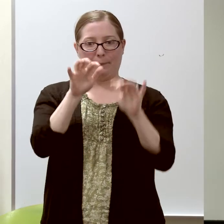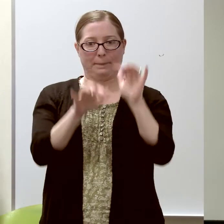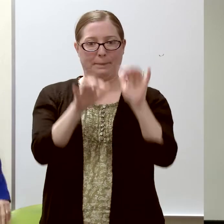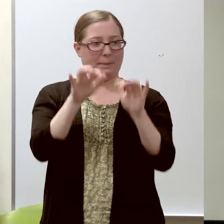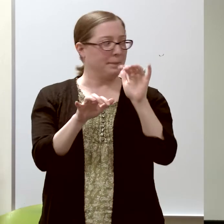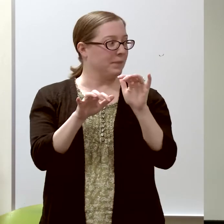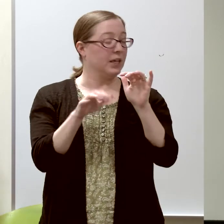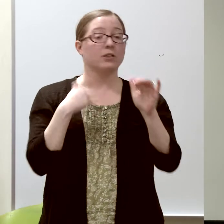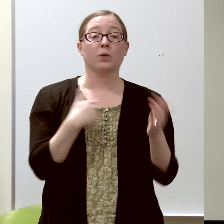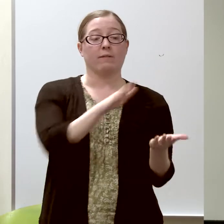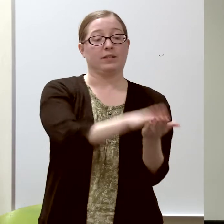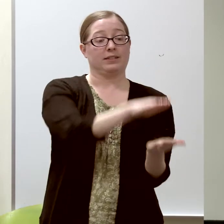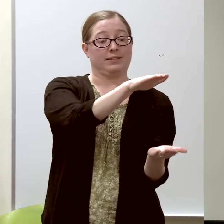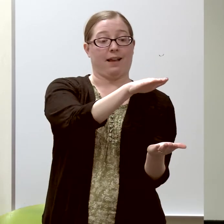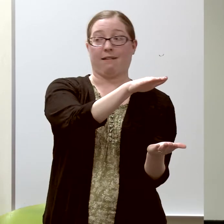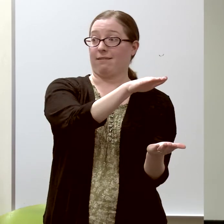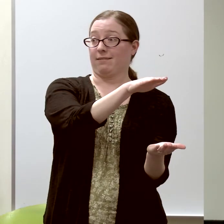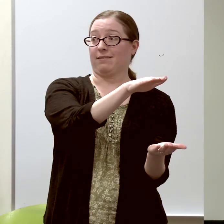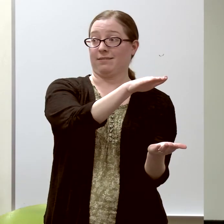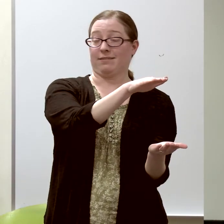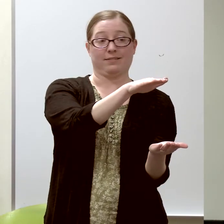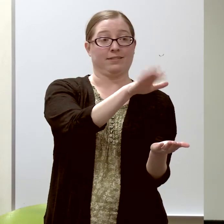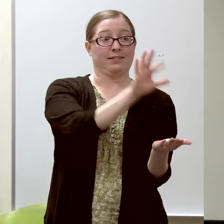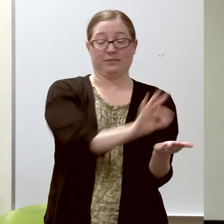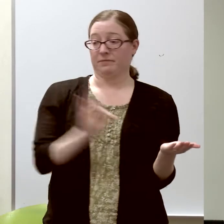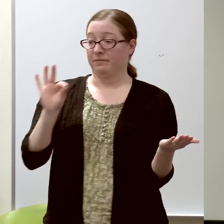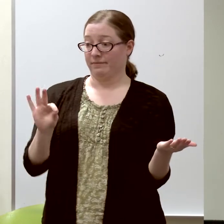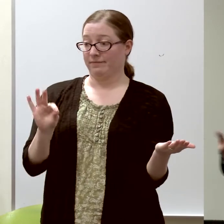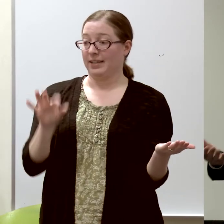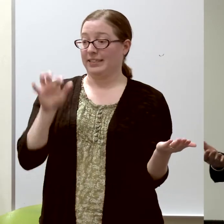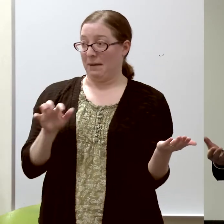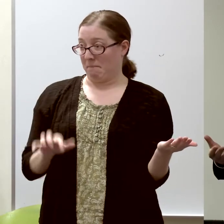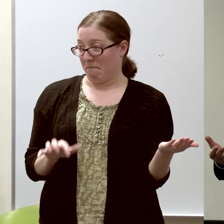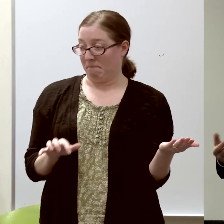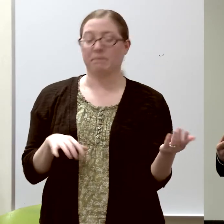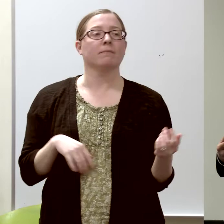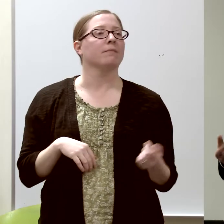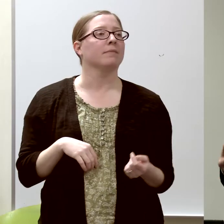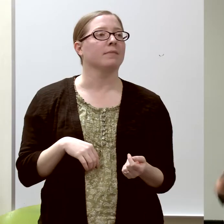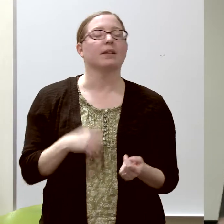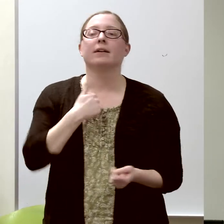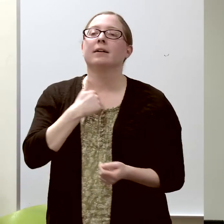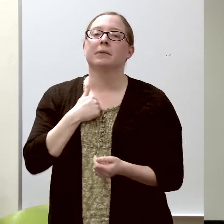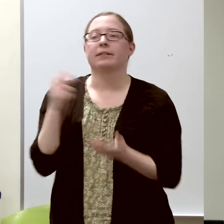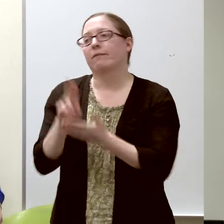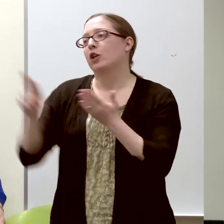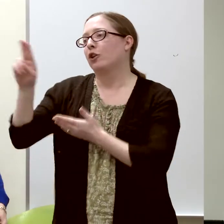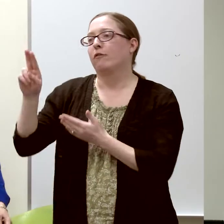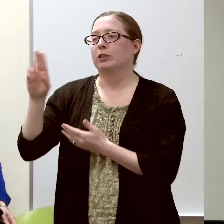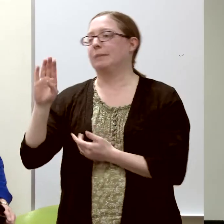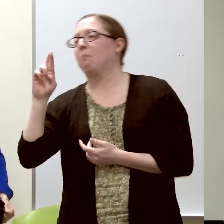and the cards were in a stack, and, of course, because I was a university brat,